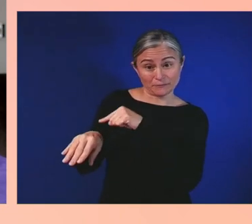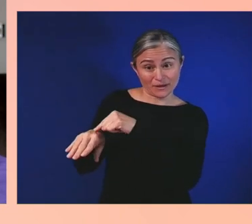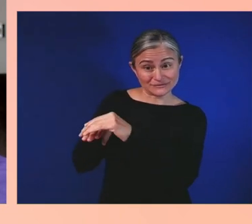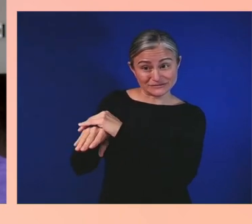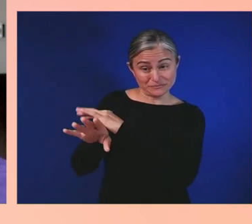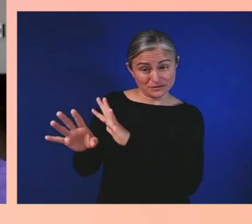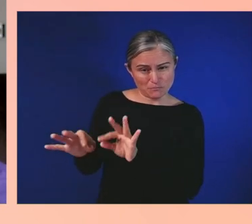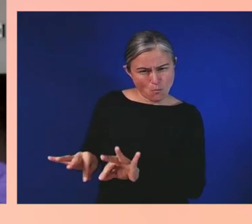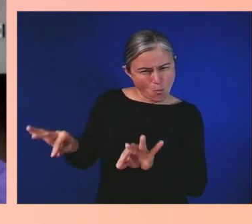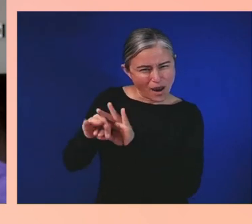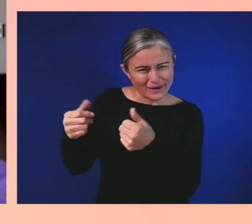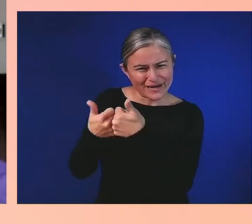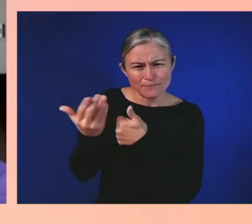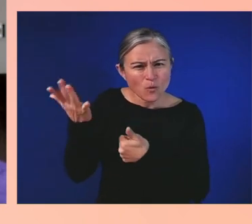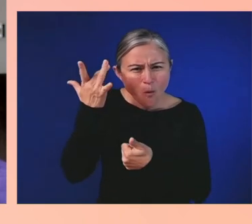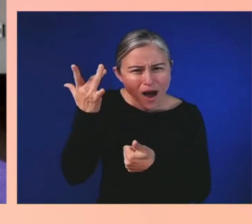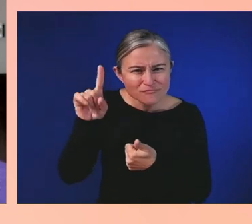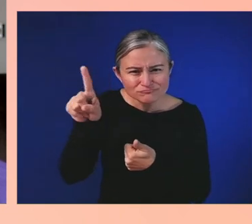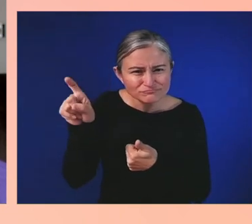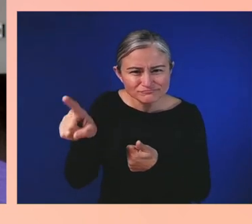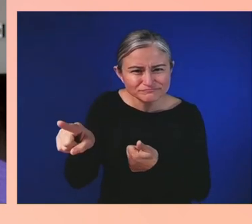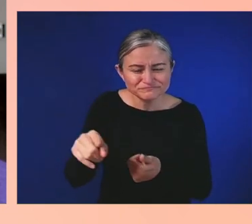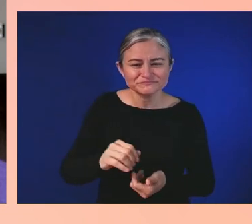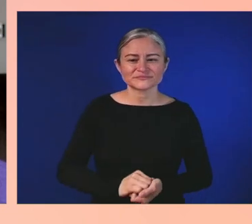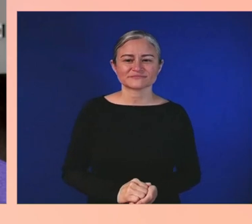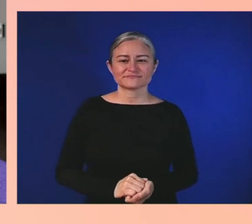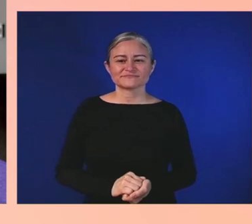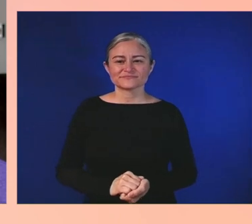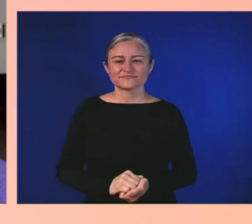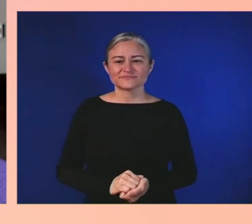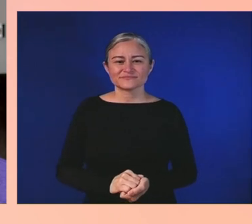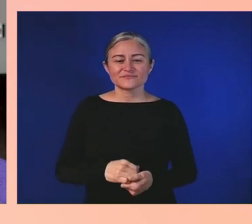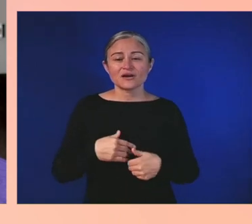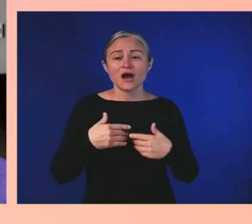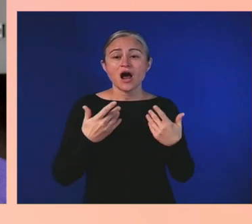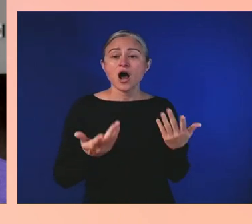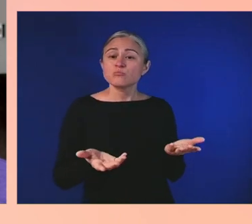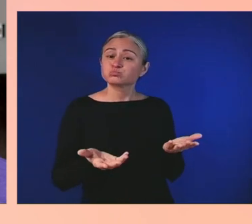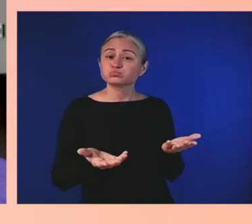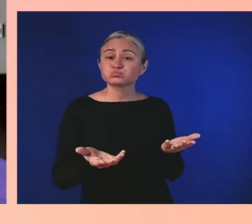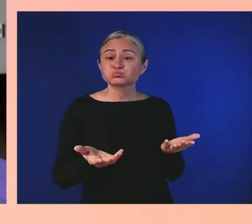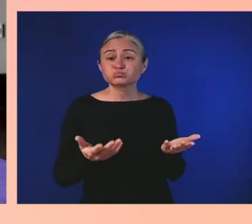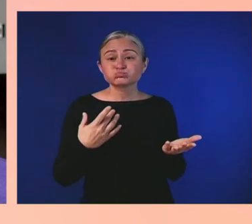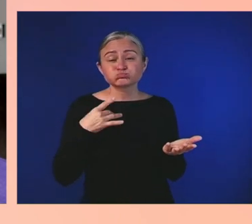Put in an example, I feel like accessibility is like